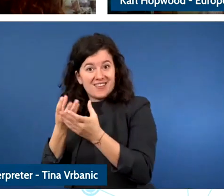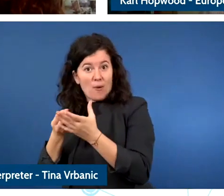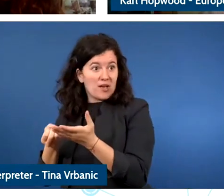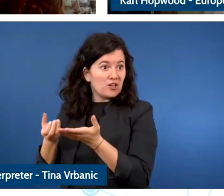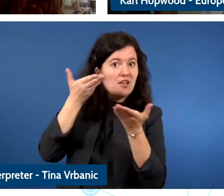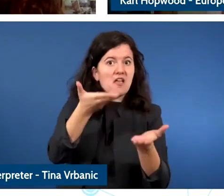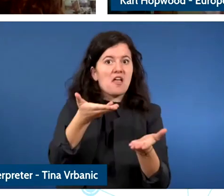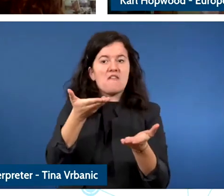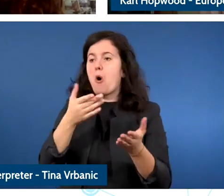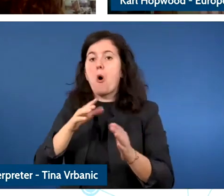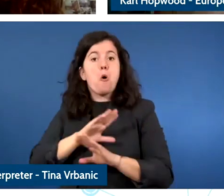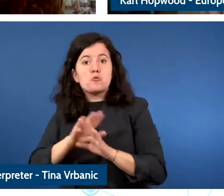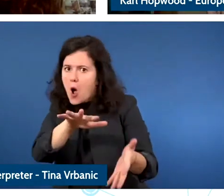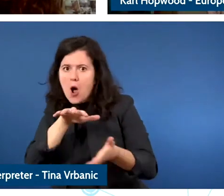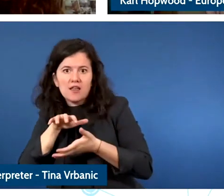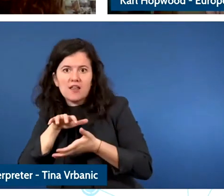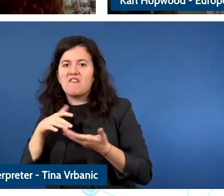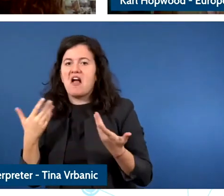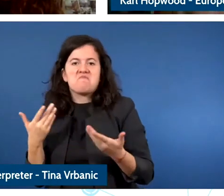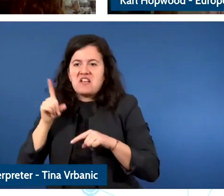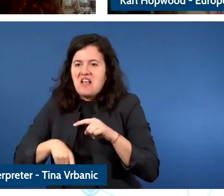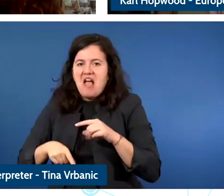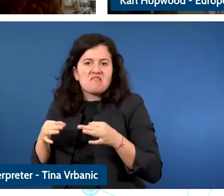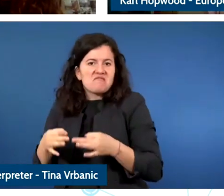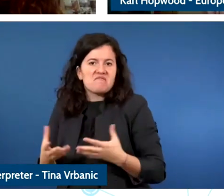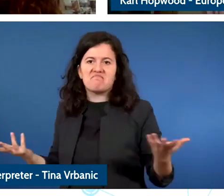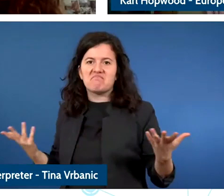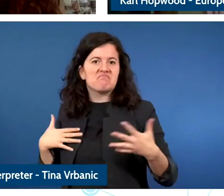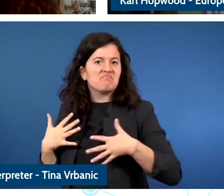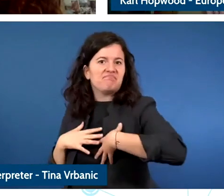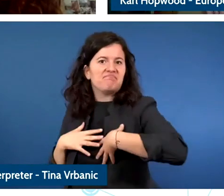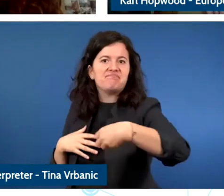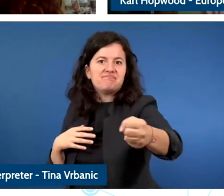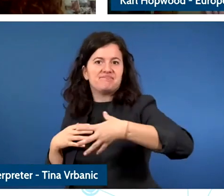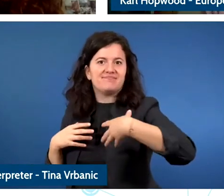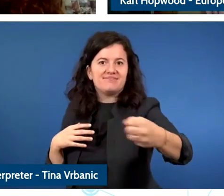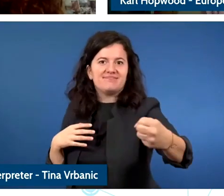somebody like yourselflooking into these things and raisingure awareness of